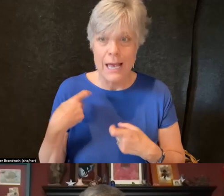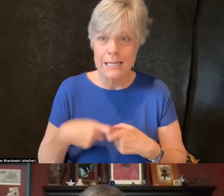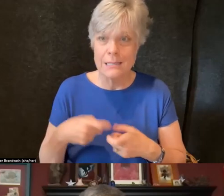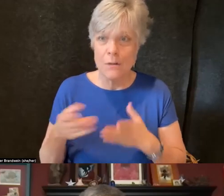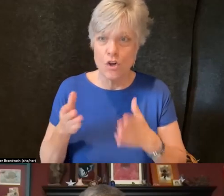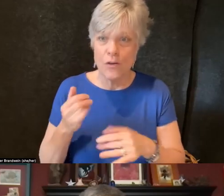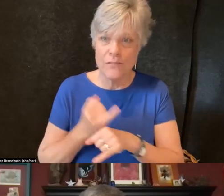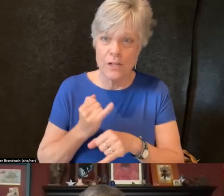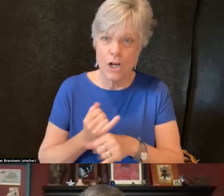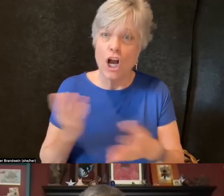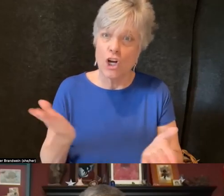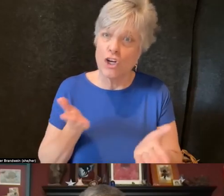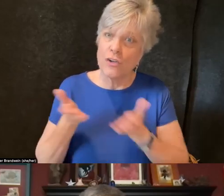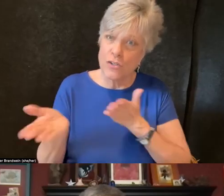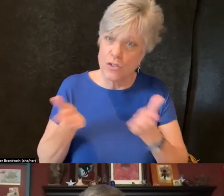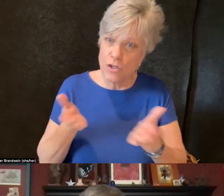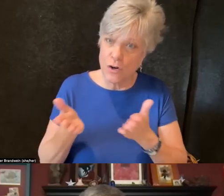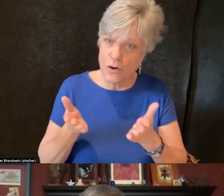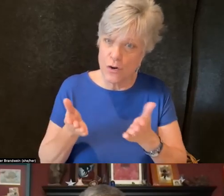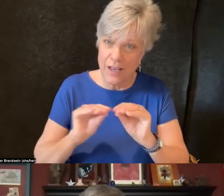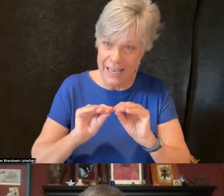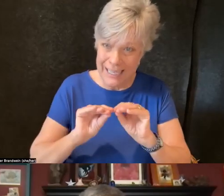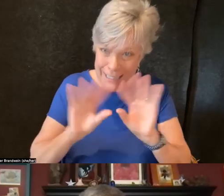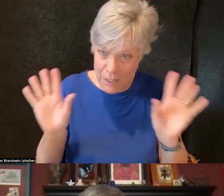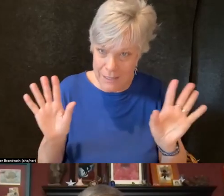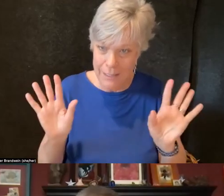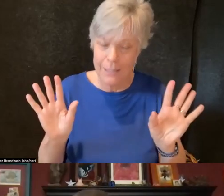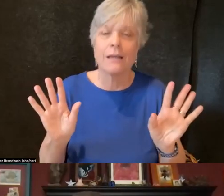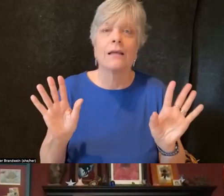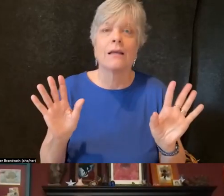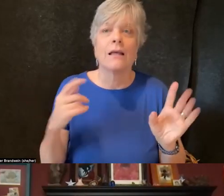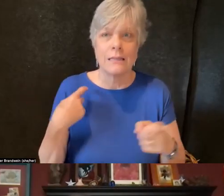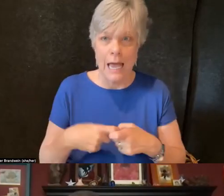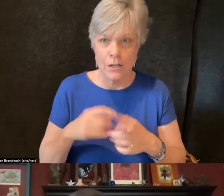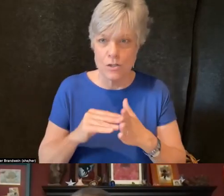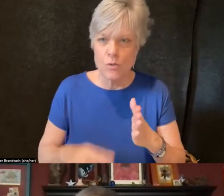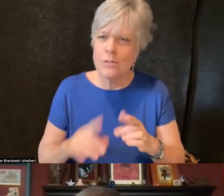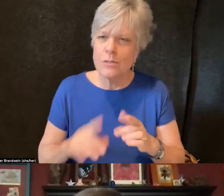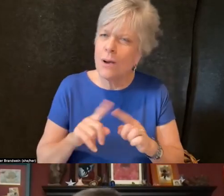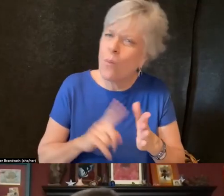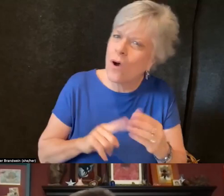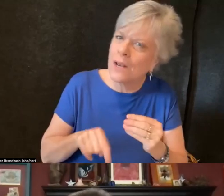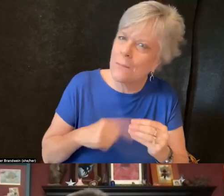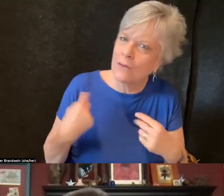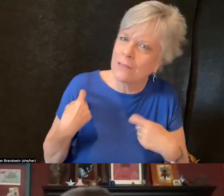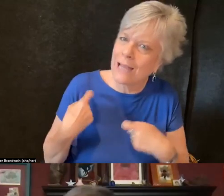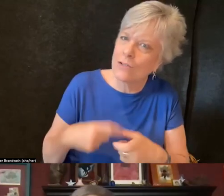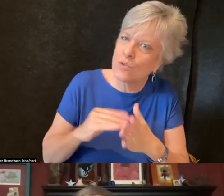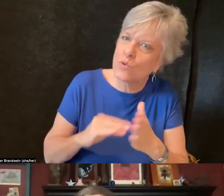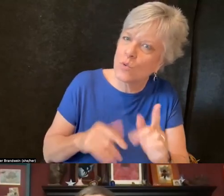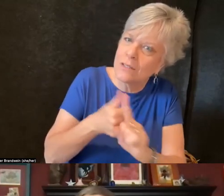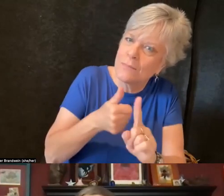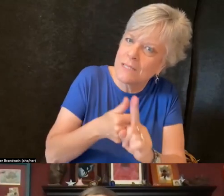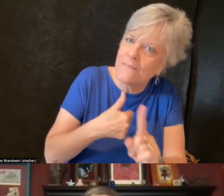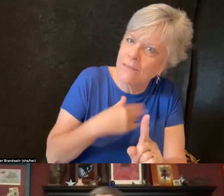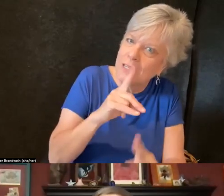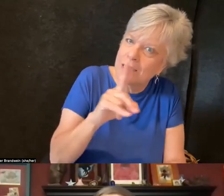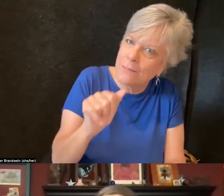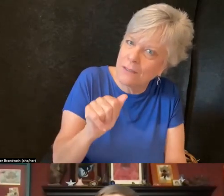are here to serve, explicitly, serve Latinx students. But what about Latinx students with disabilities? They also talk about queer and Latinx,